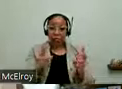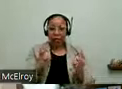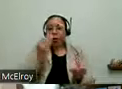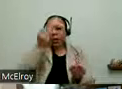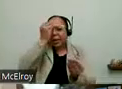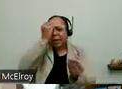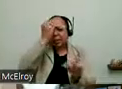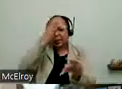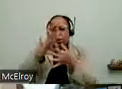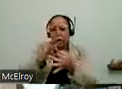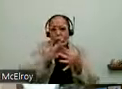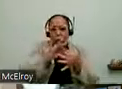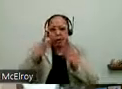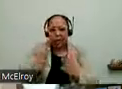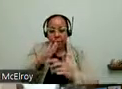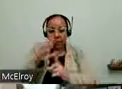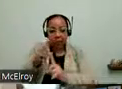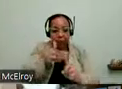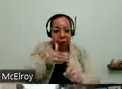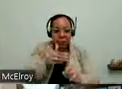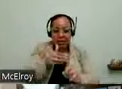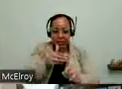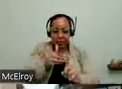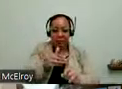this role. Which is a digital accessibility specialist and community